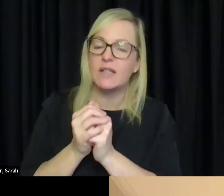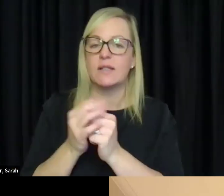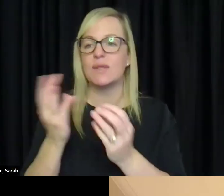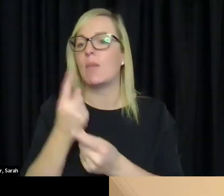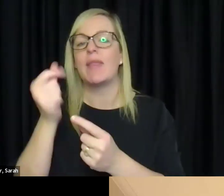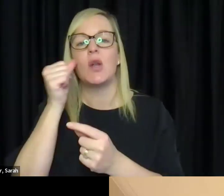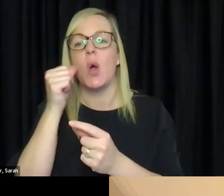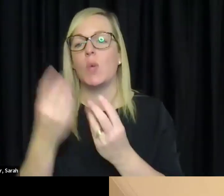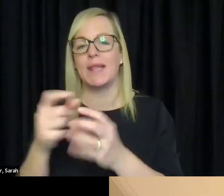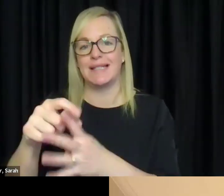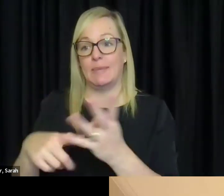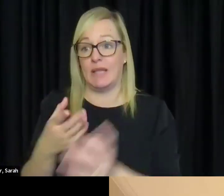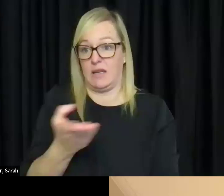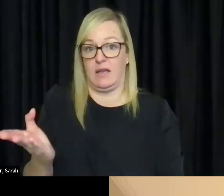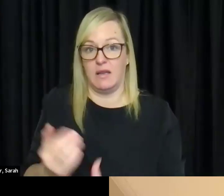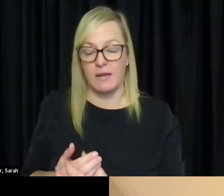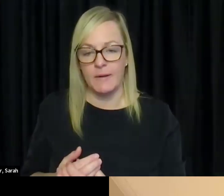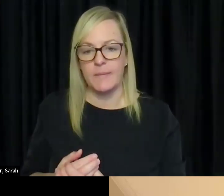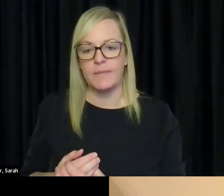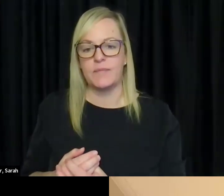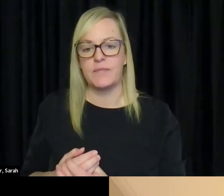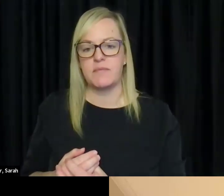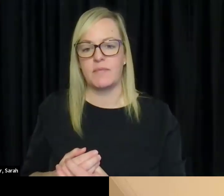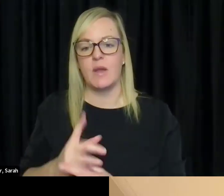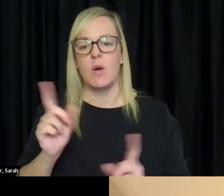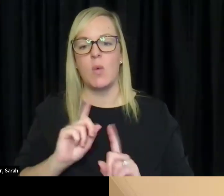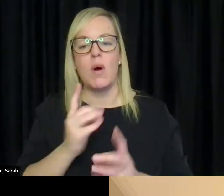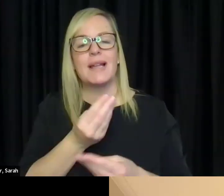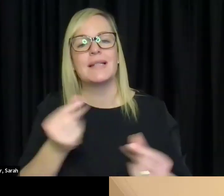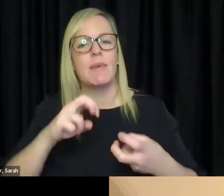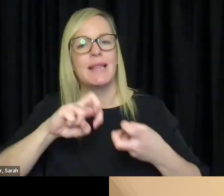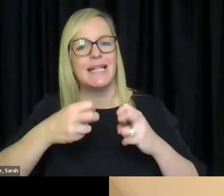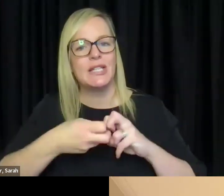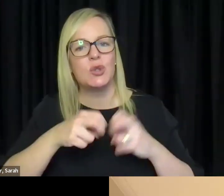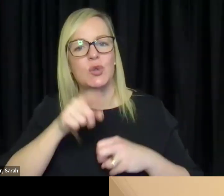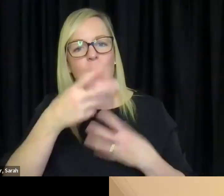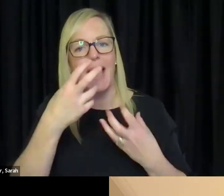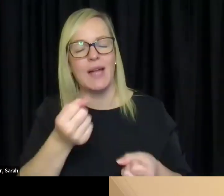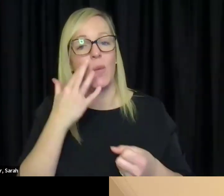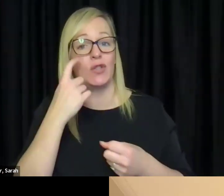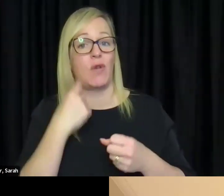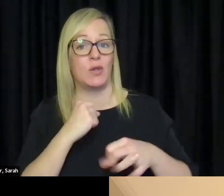something. But a lot of some of the issues you had whilst trying to publish your book